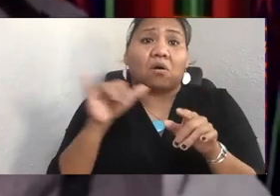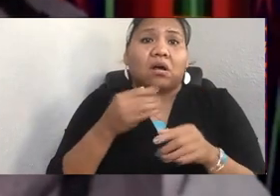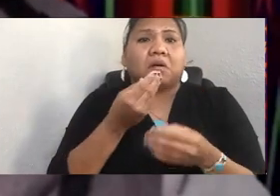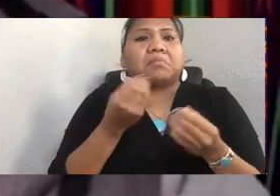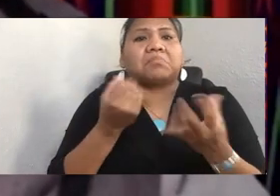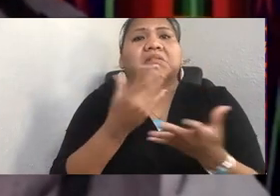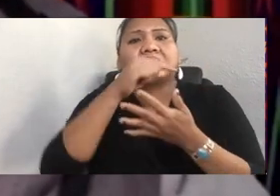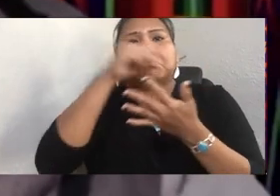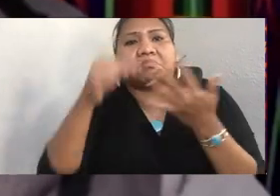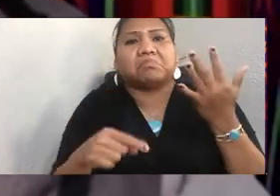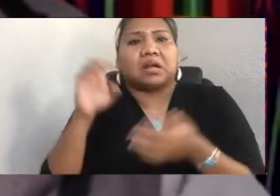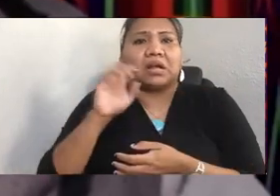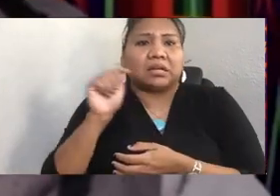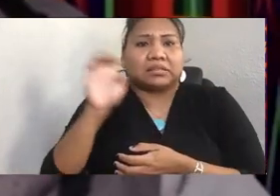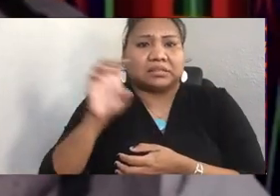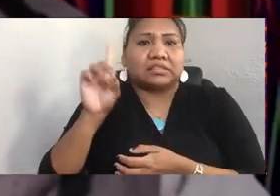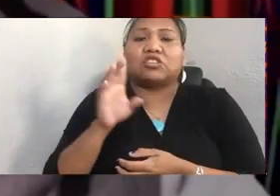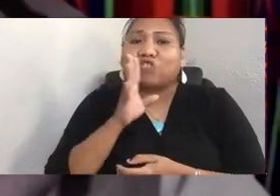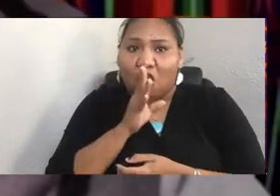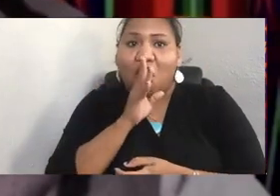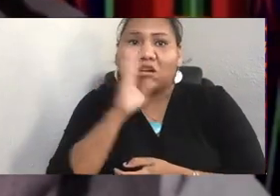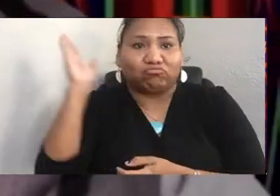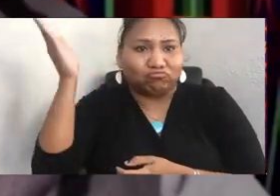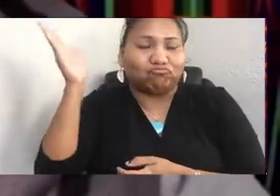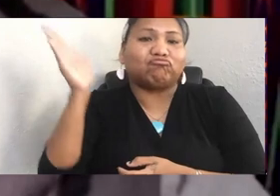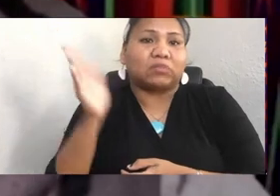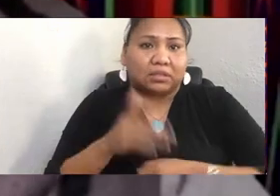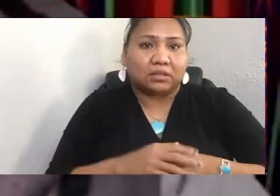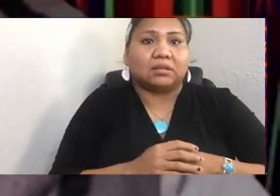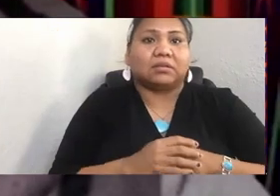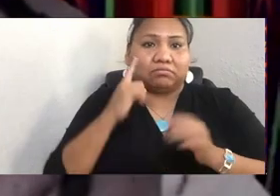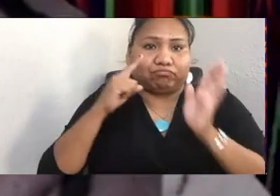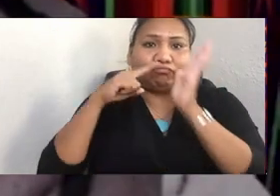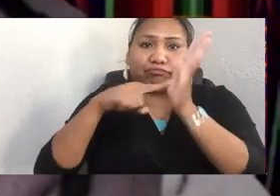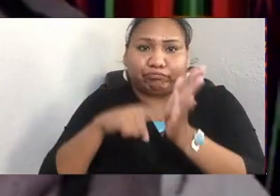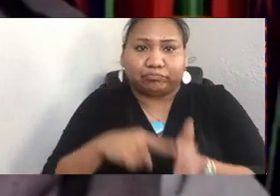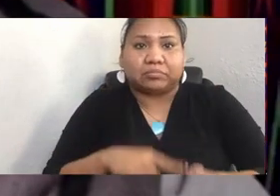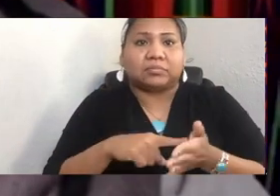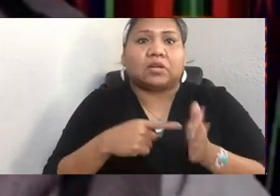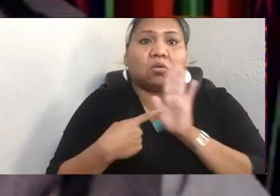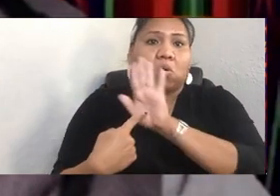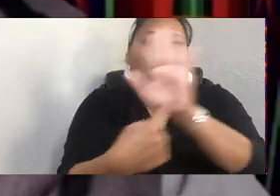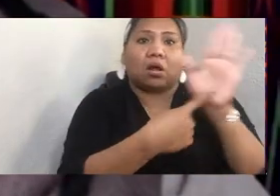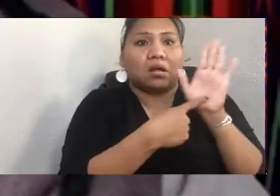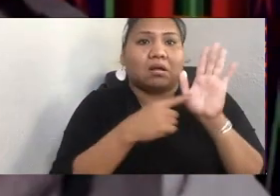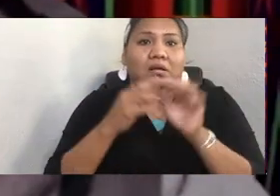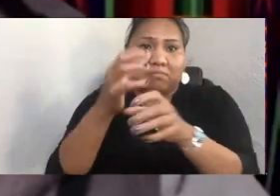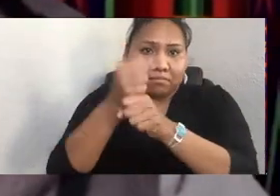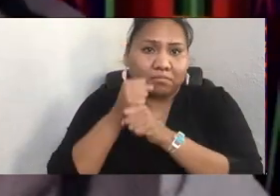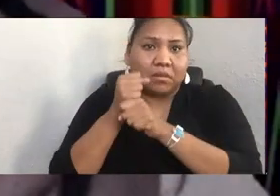She's currently a National Geographic Explorer and recipient of the Distinguished